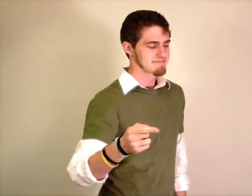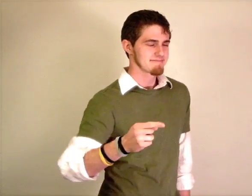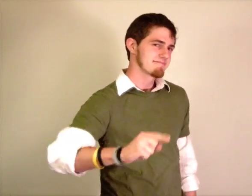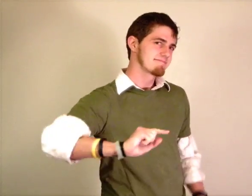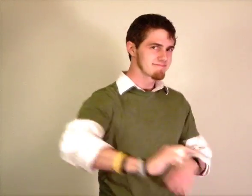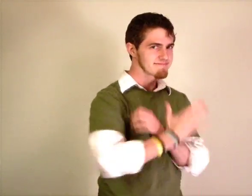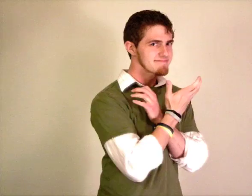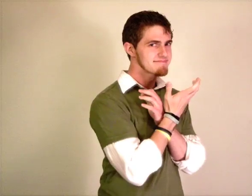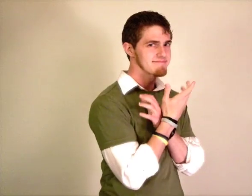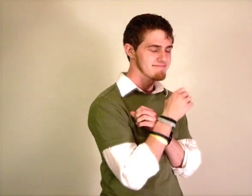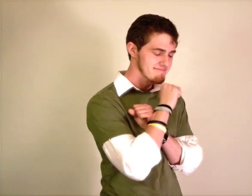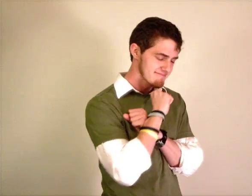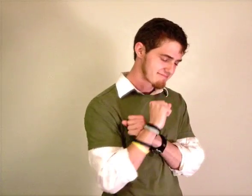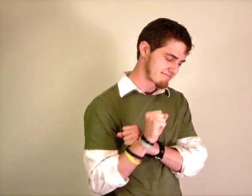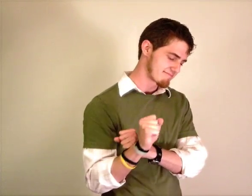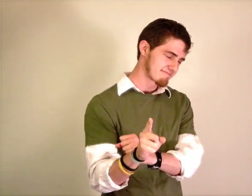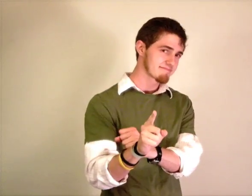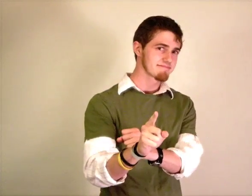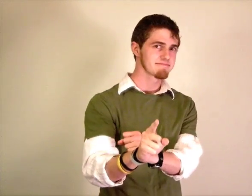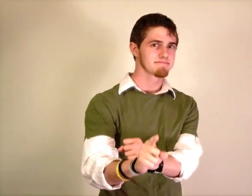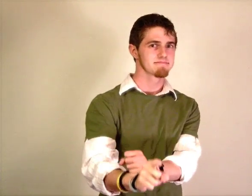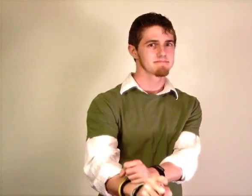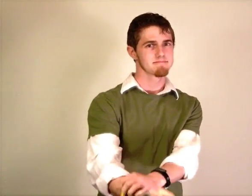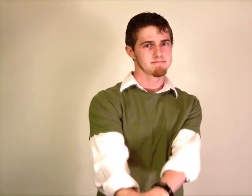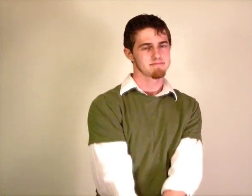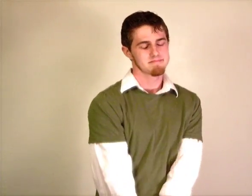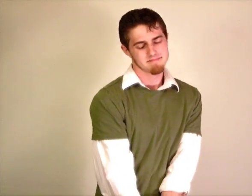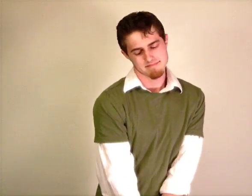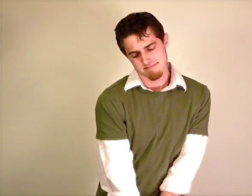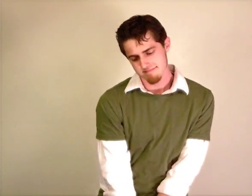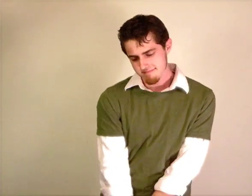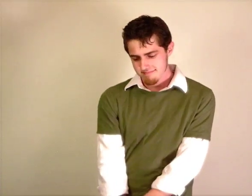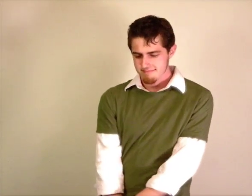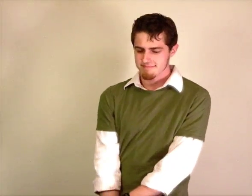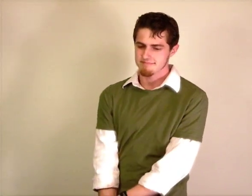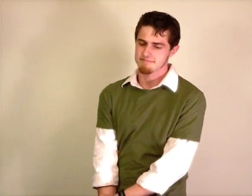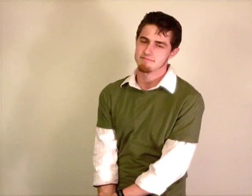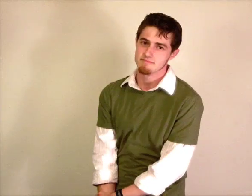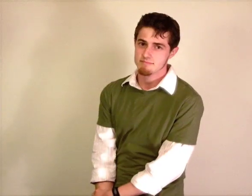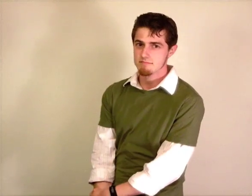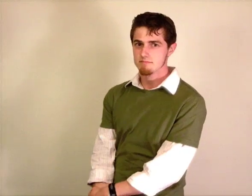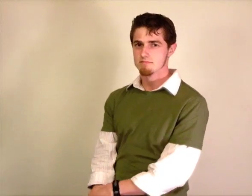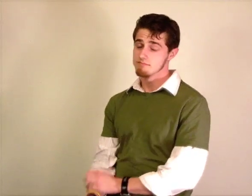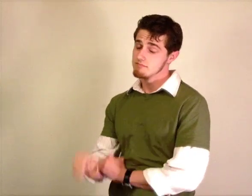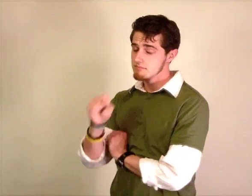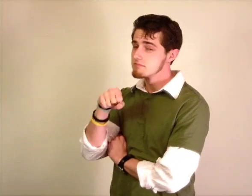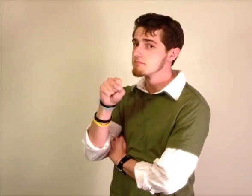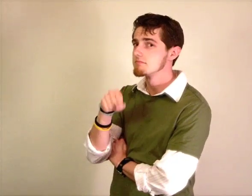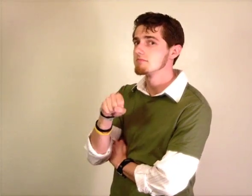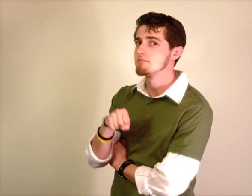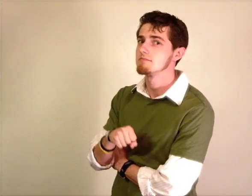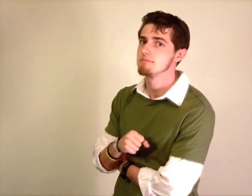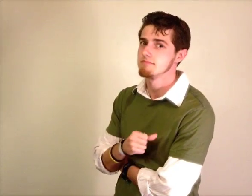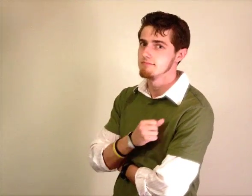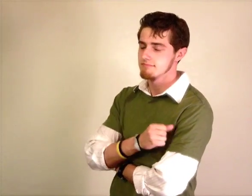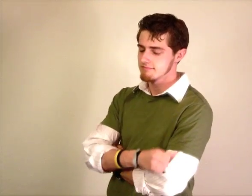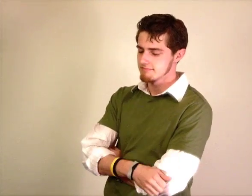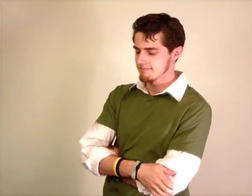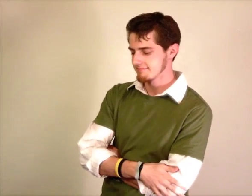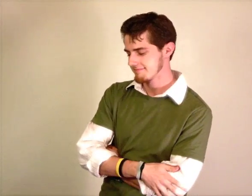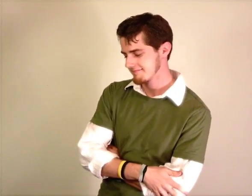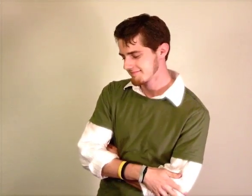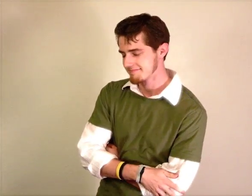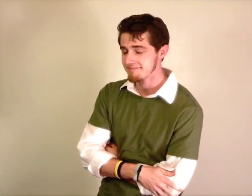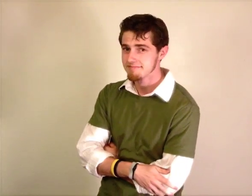You make me love you, you do YOU FORCE-ME LOVE YOU